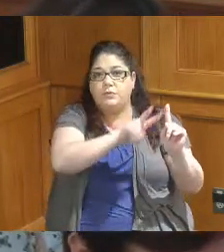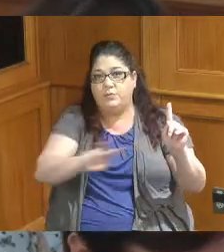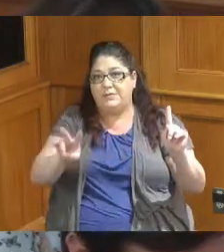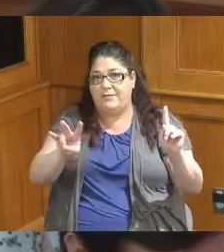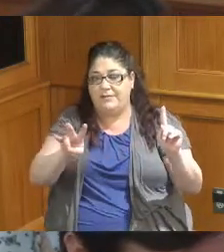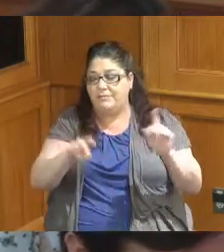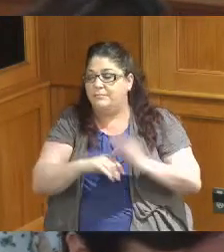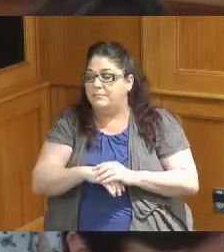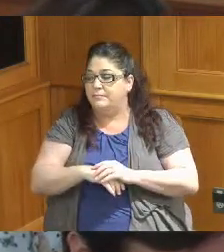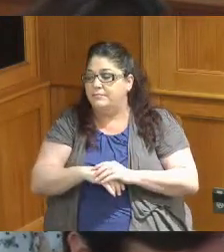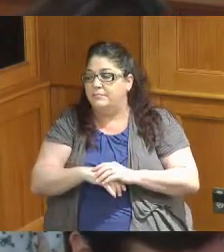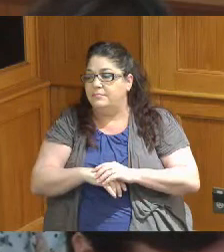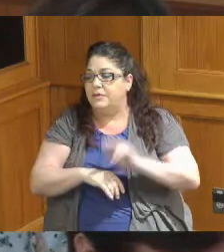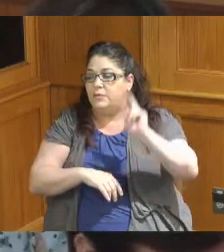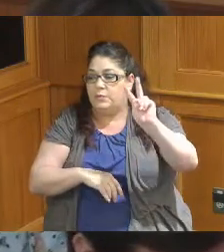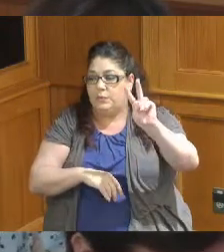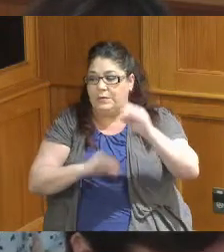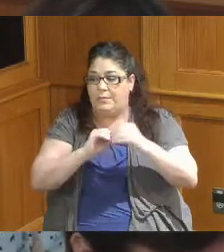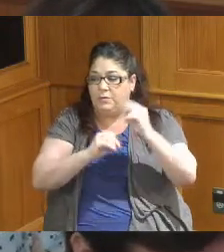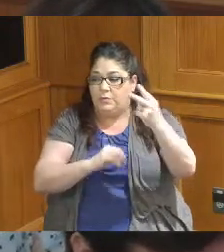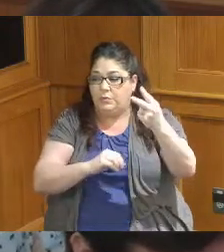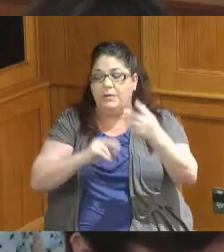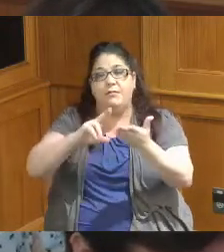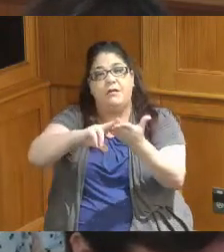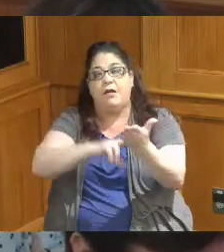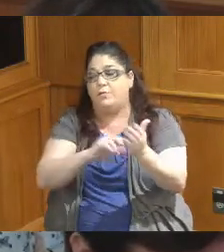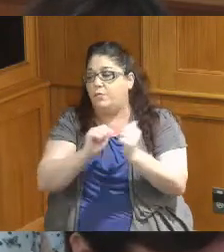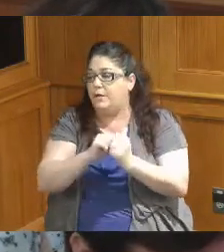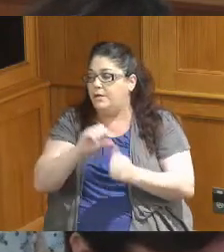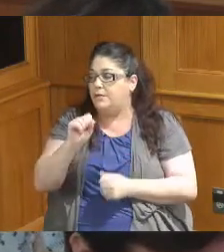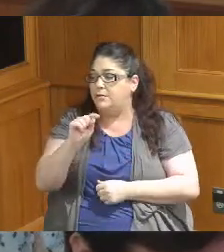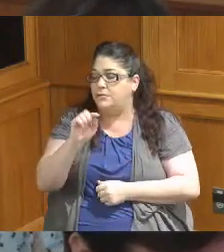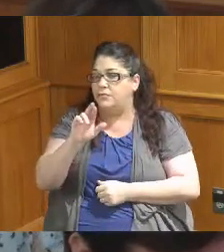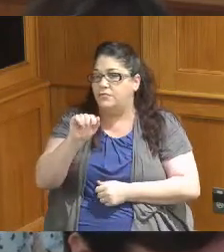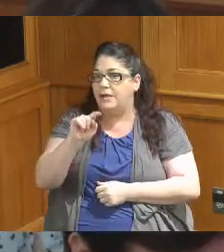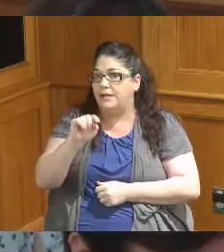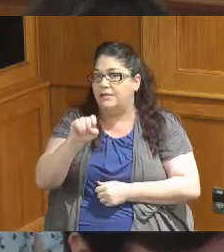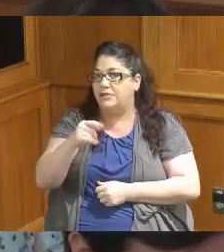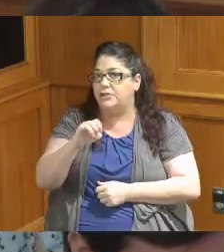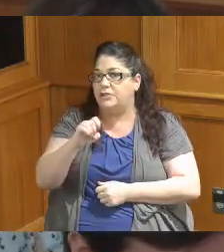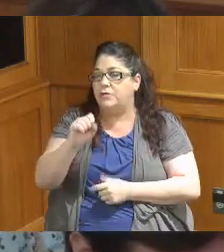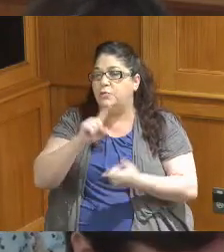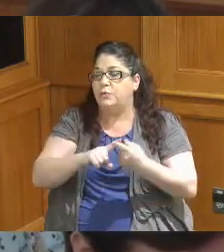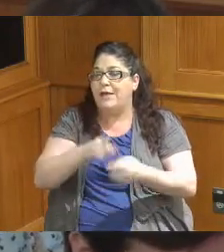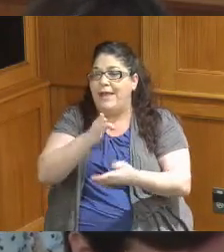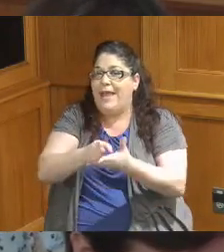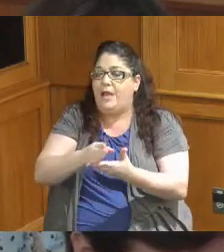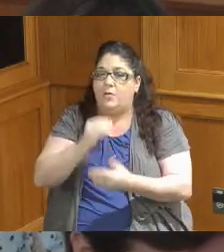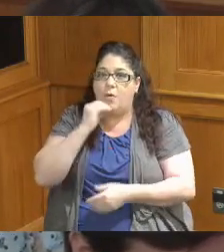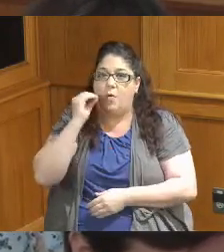first item which is number two is a contract with Strategies to End Homelessness for two million the